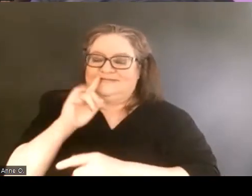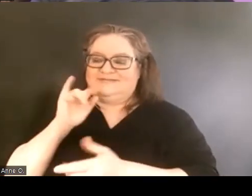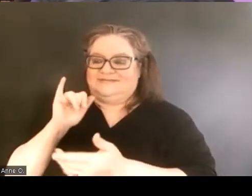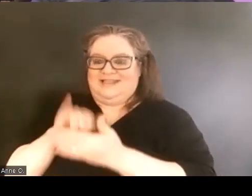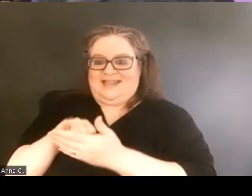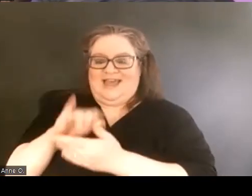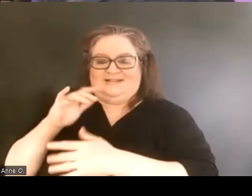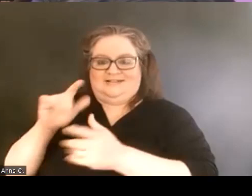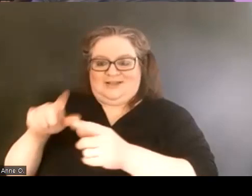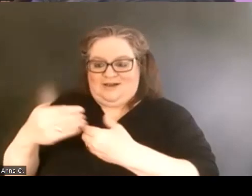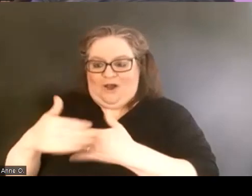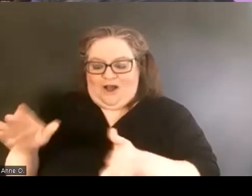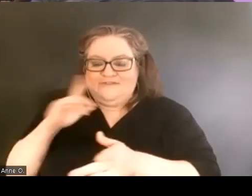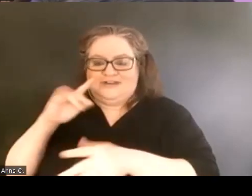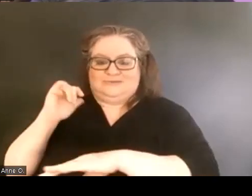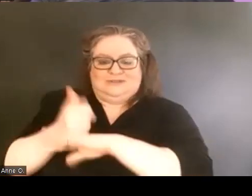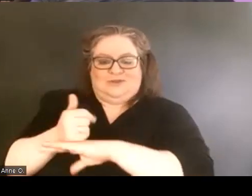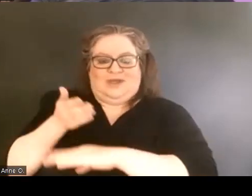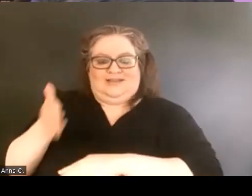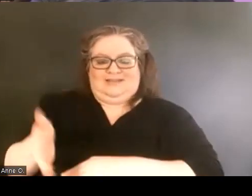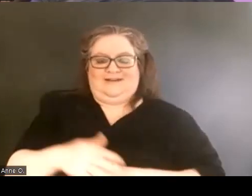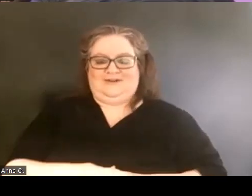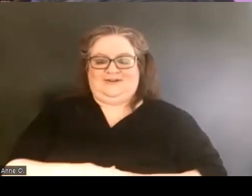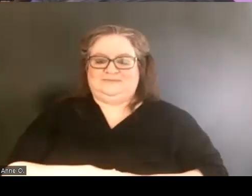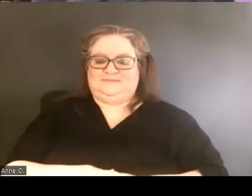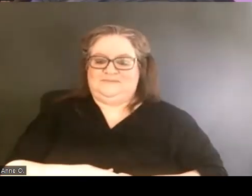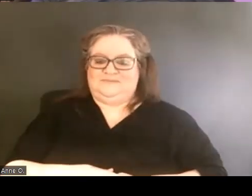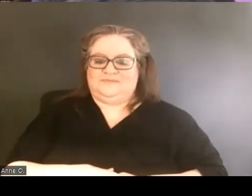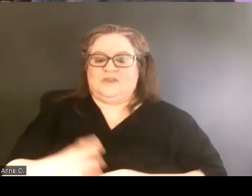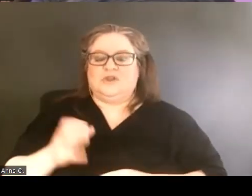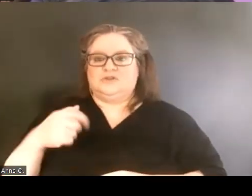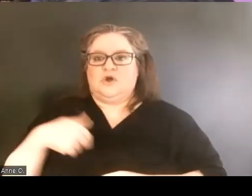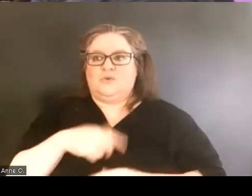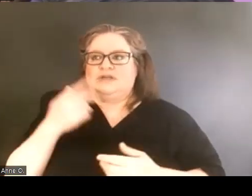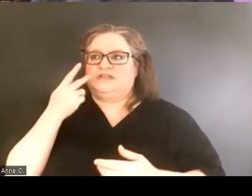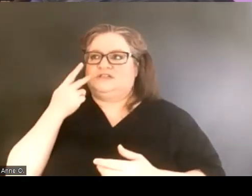So what we really saw was this physical representation